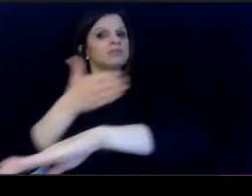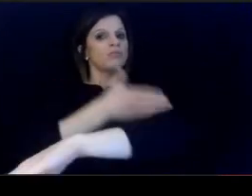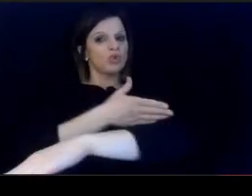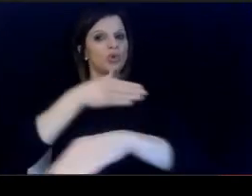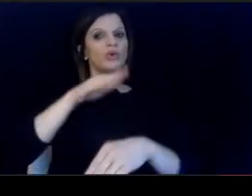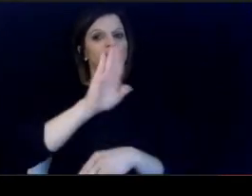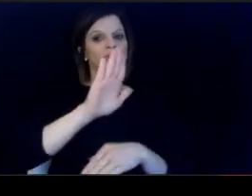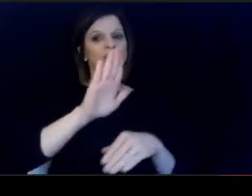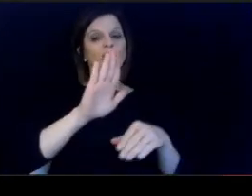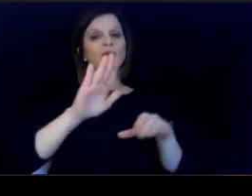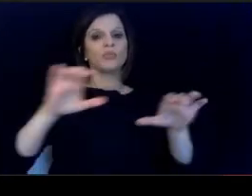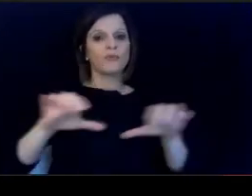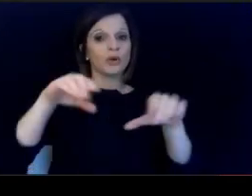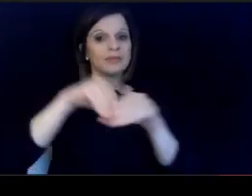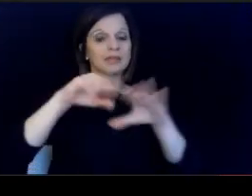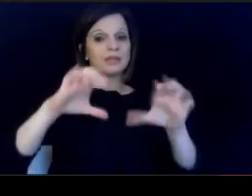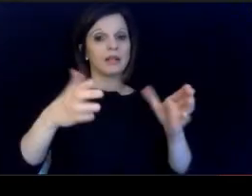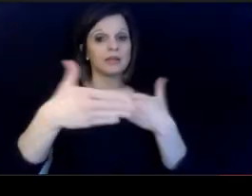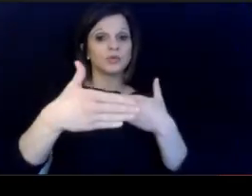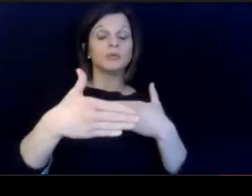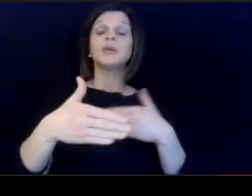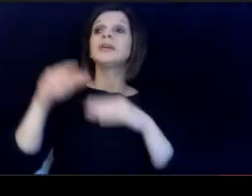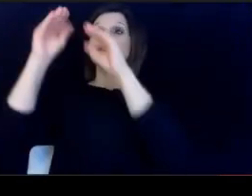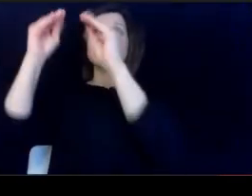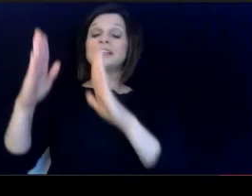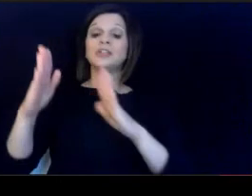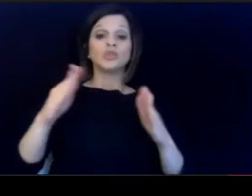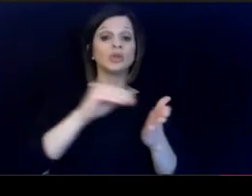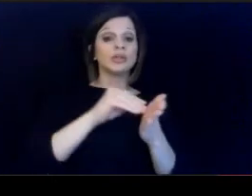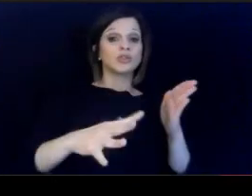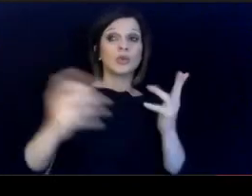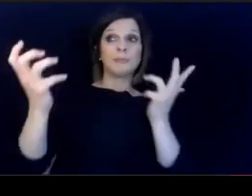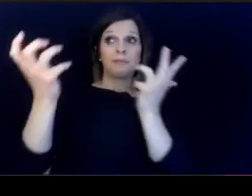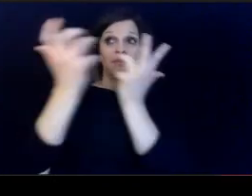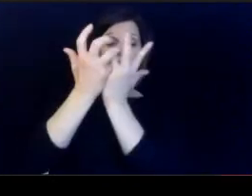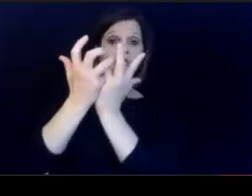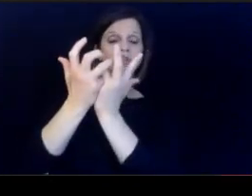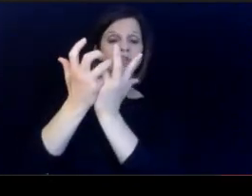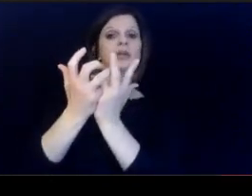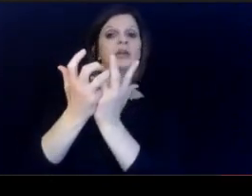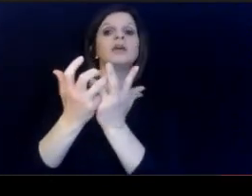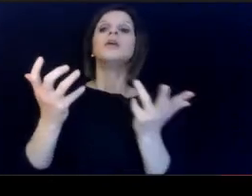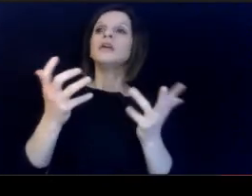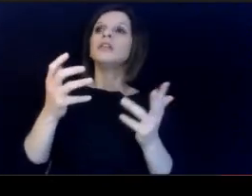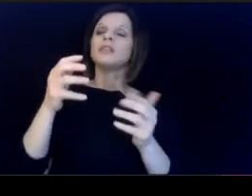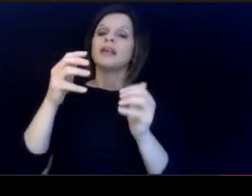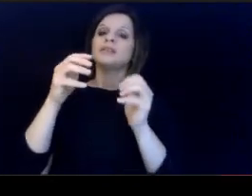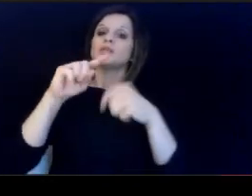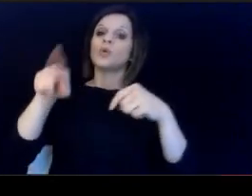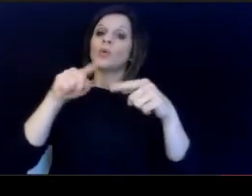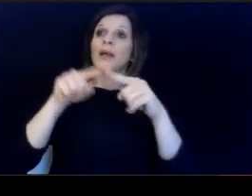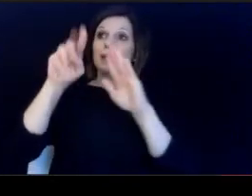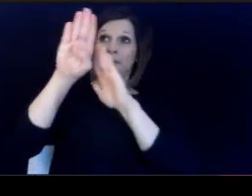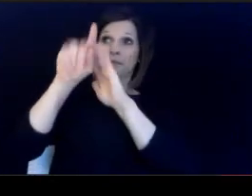Teacher student matching, which is when. the race or ethnicity or other characteristic.